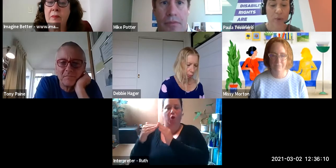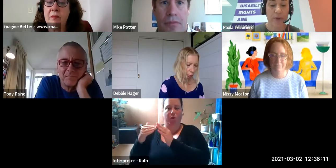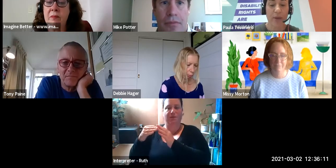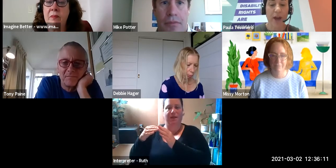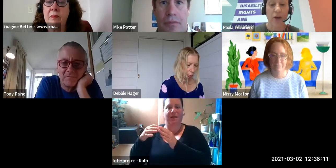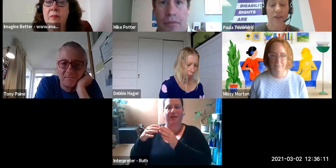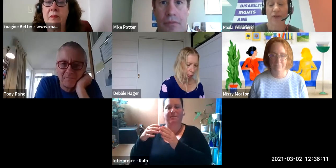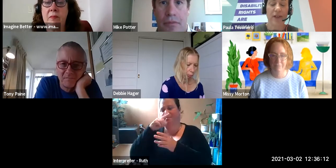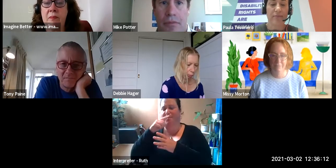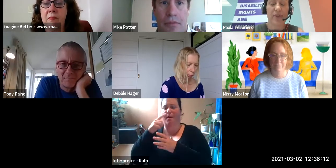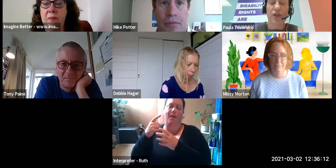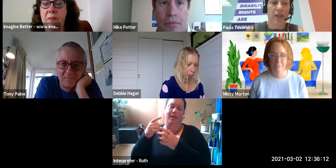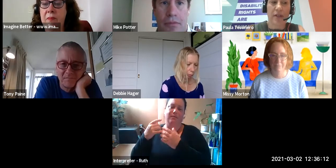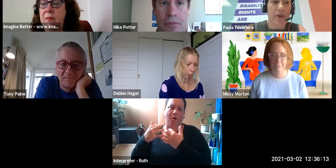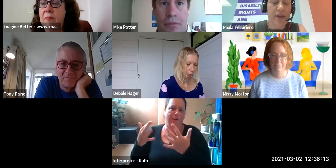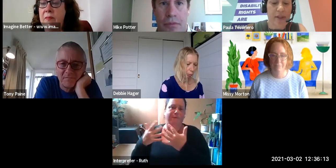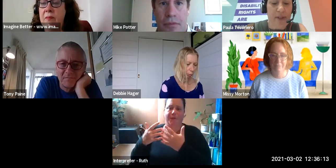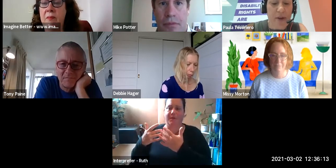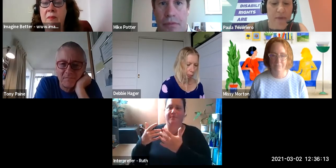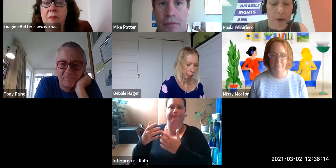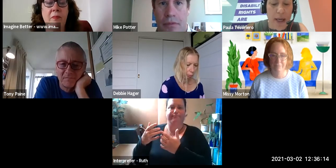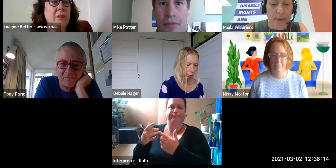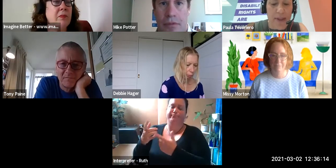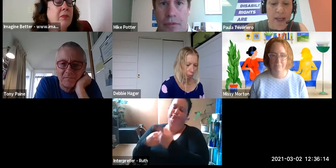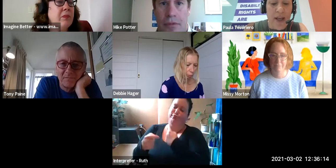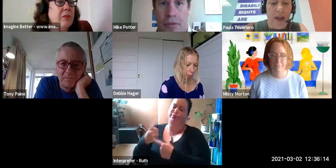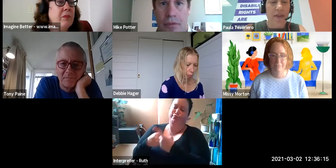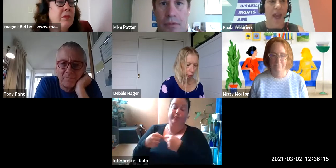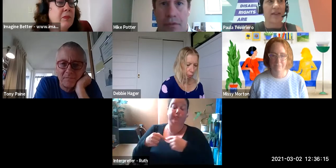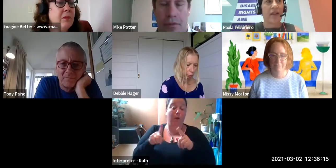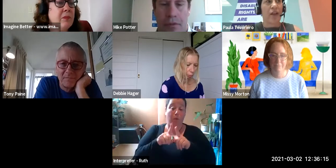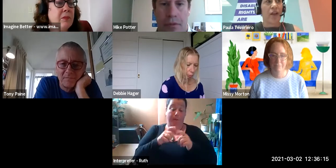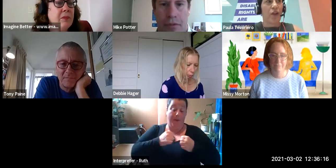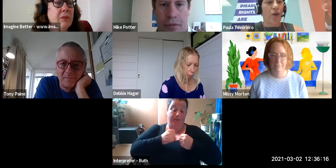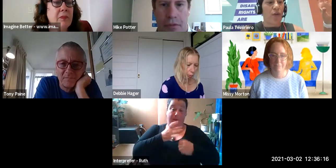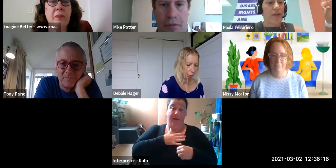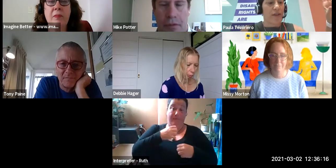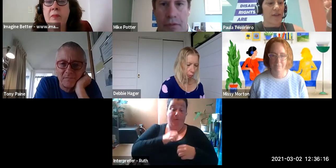talk to me about and I've certainly experienced this myself growing up is that - you know